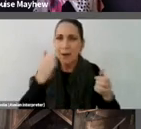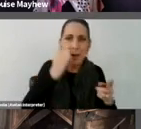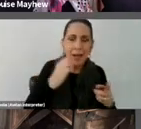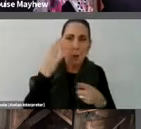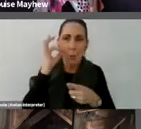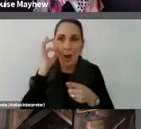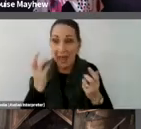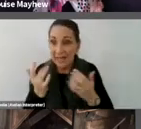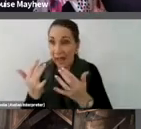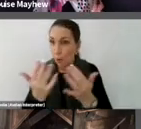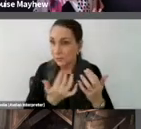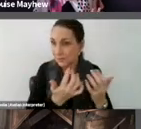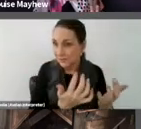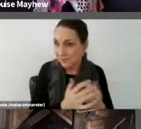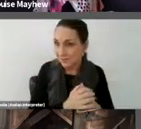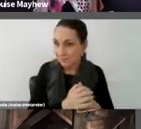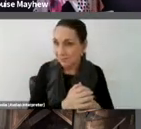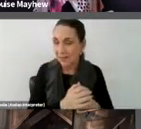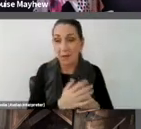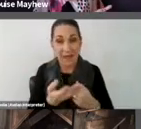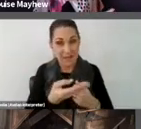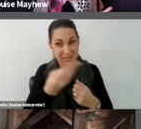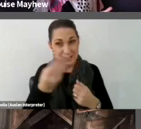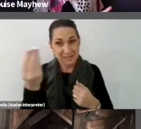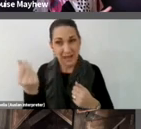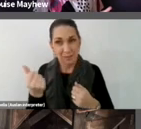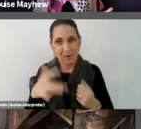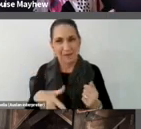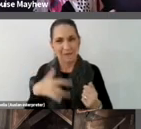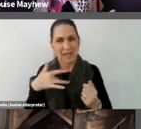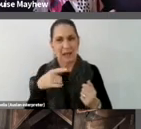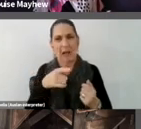It's a work that some find inane and fiddly and monotonous,